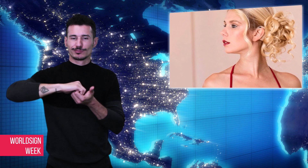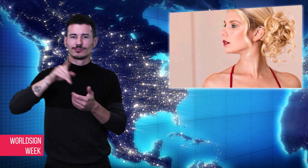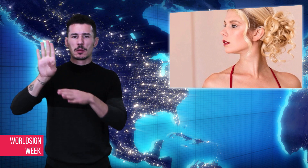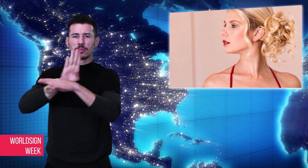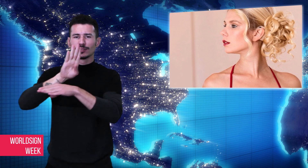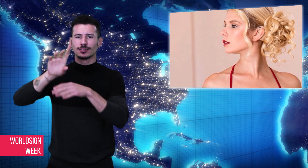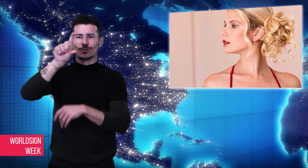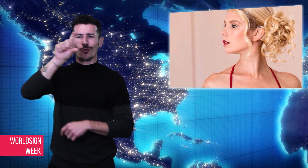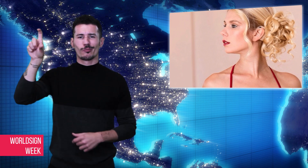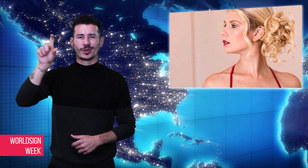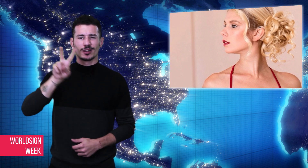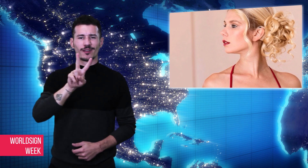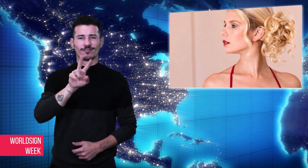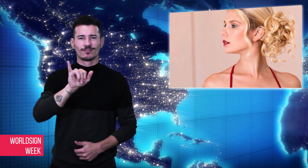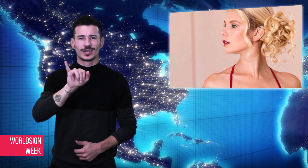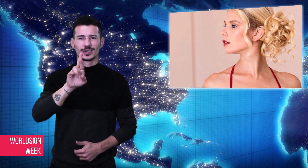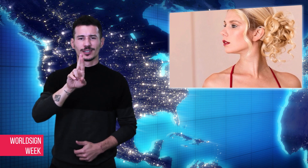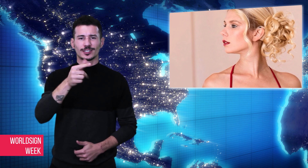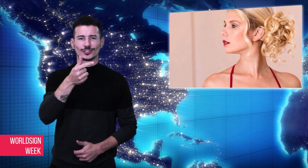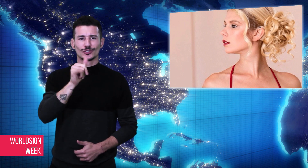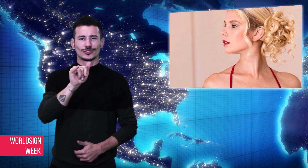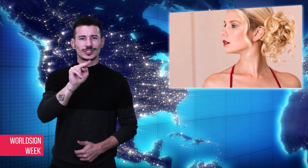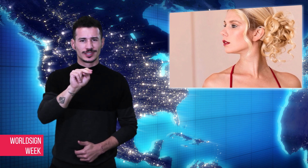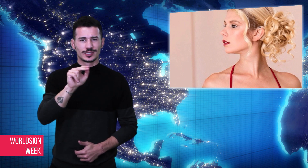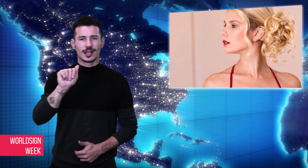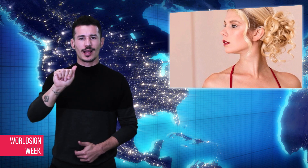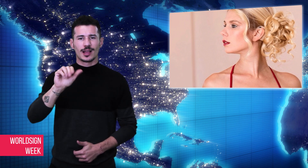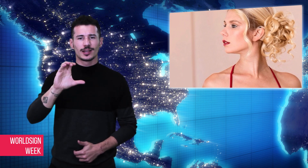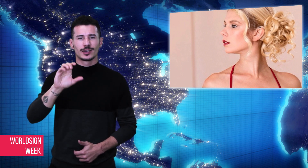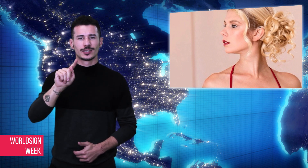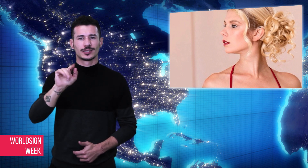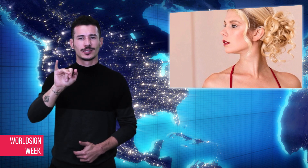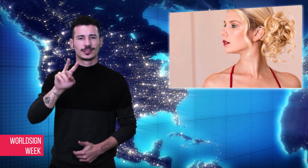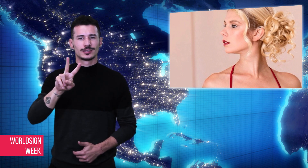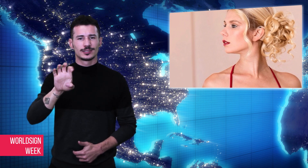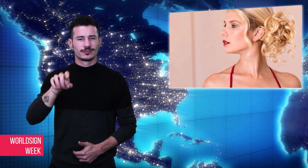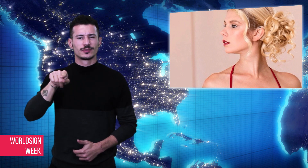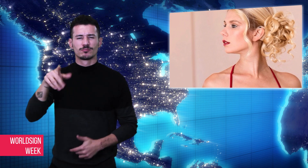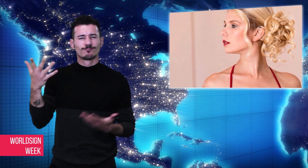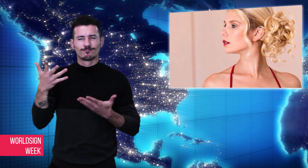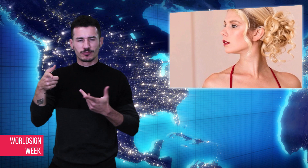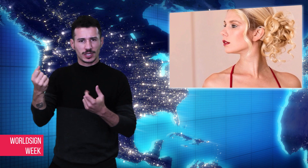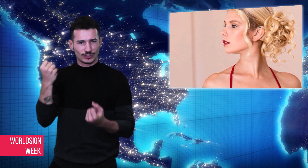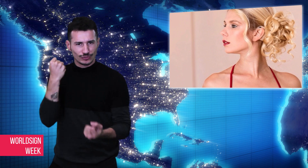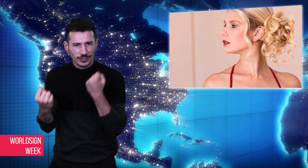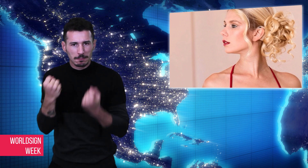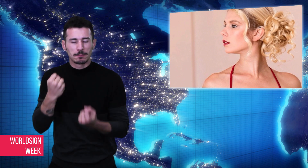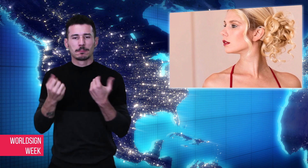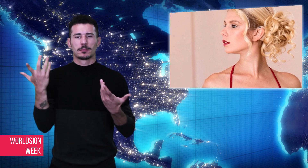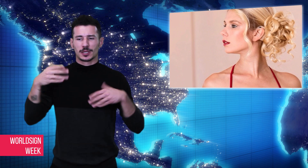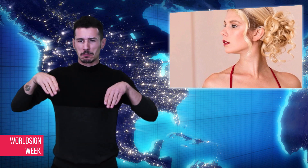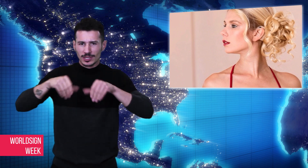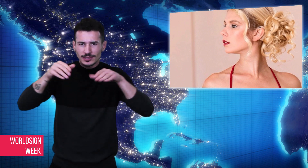Virgin Active, a company with health clubs, gyms and spas. Implanted with a